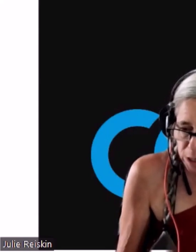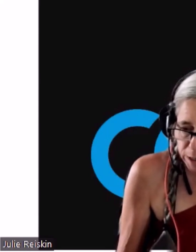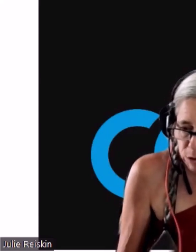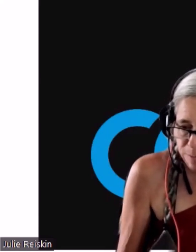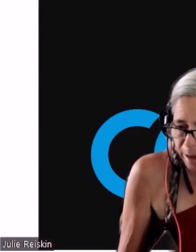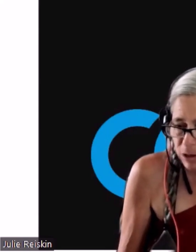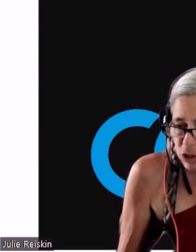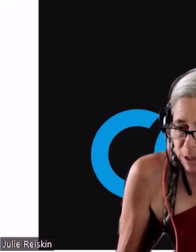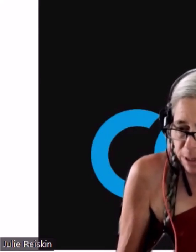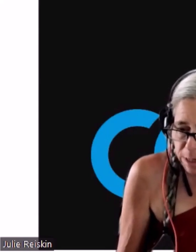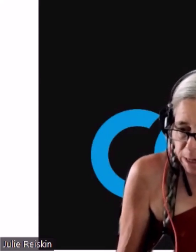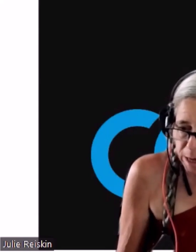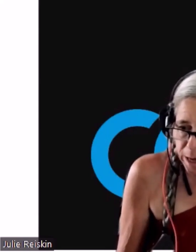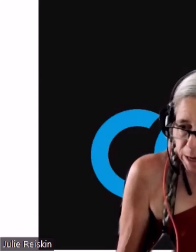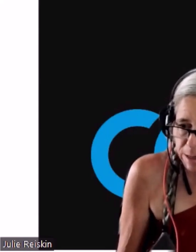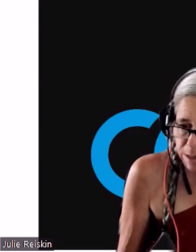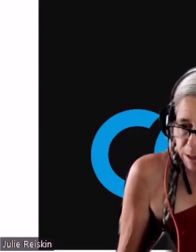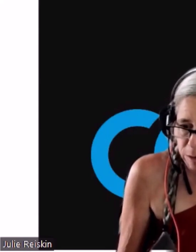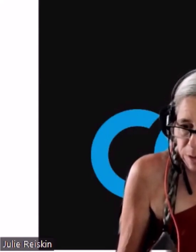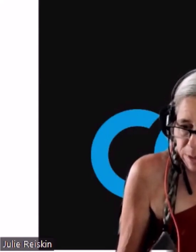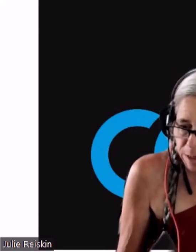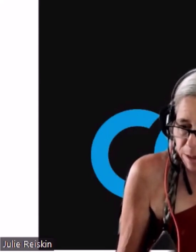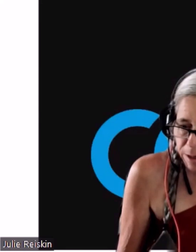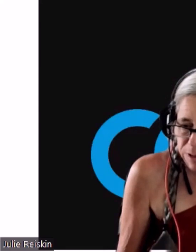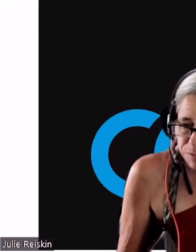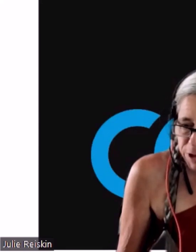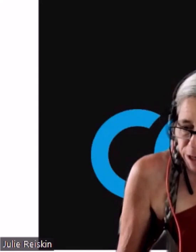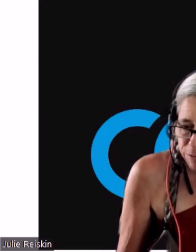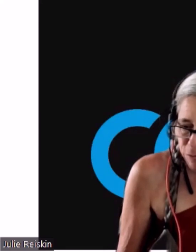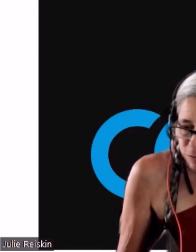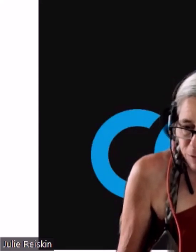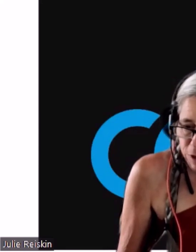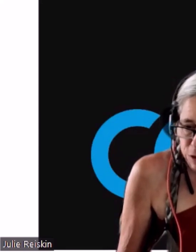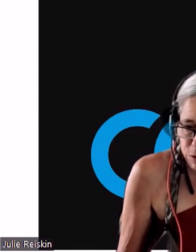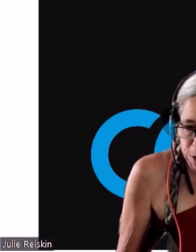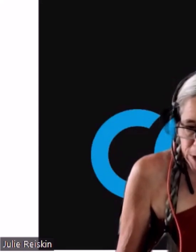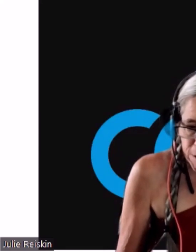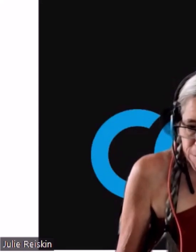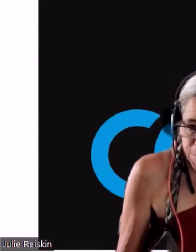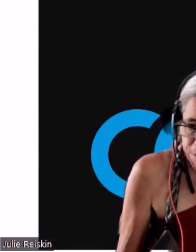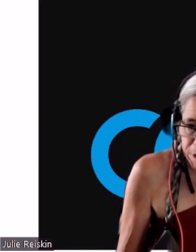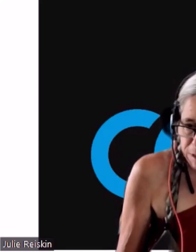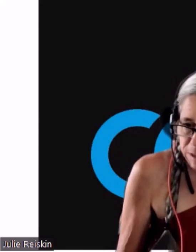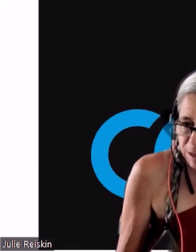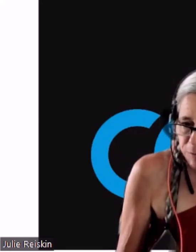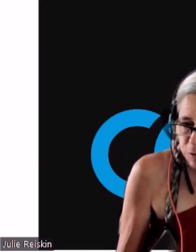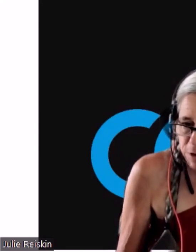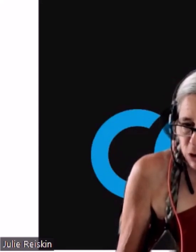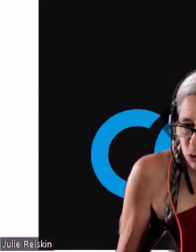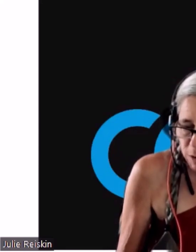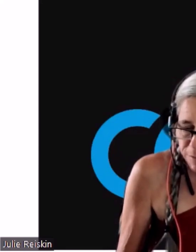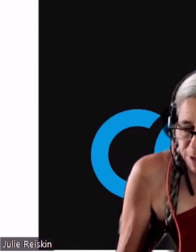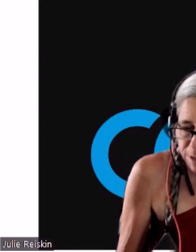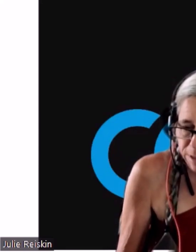and your passion. And there is... There is plenty of room for you for things... If you're not sure of things.